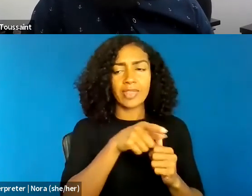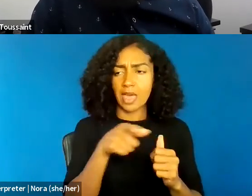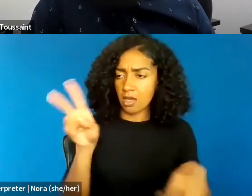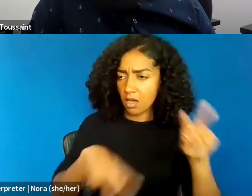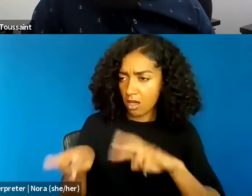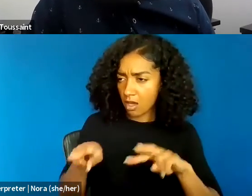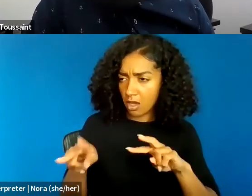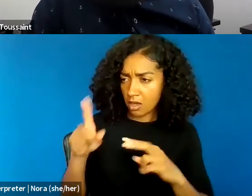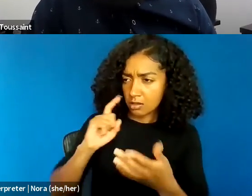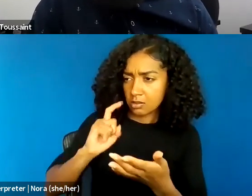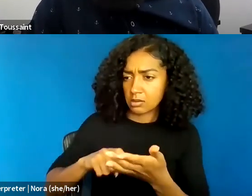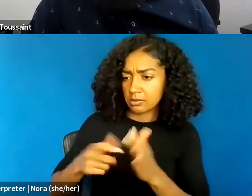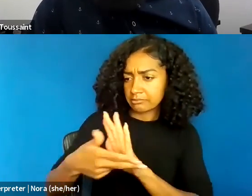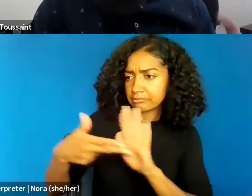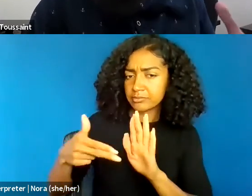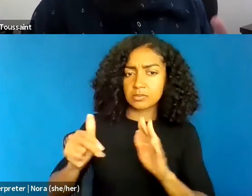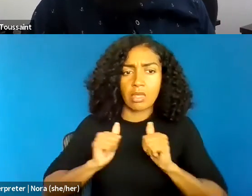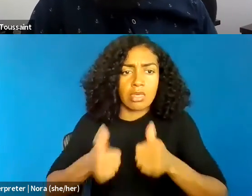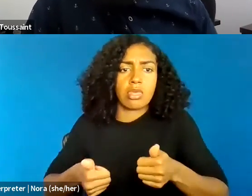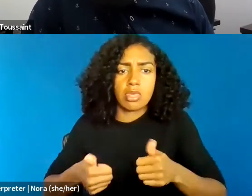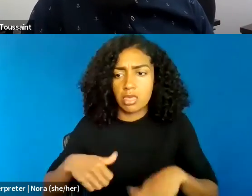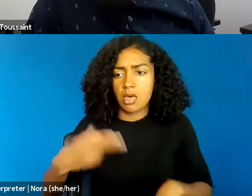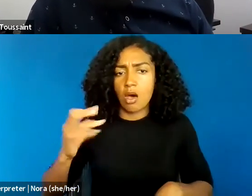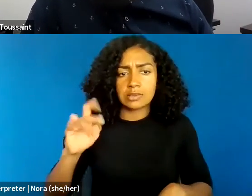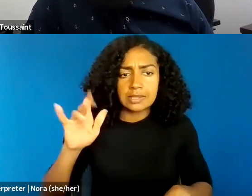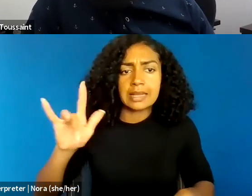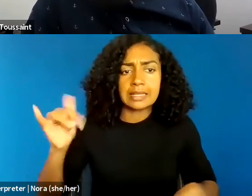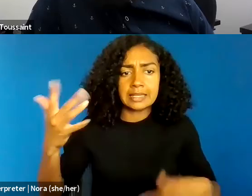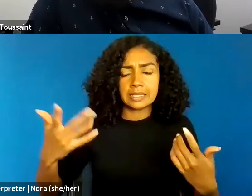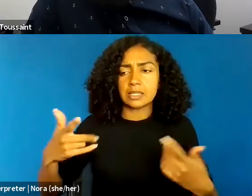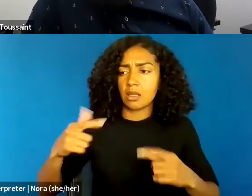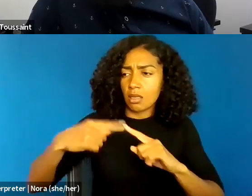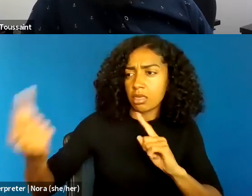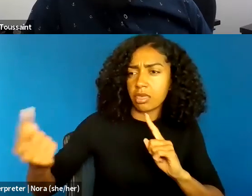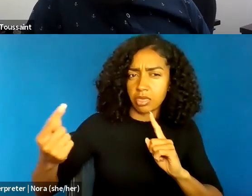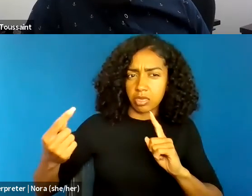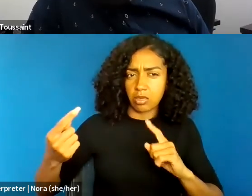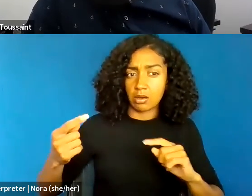interpret defiance, interpret fighting words, so to speak, from citizens, right?